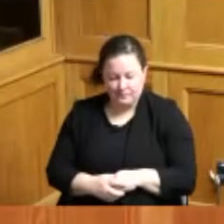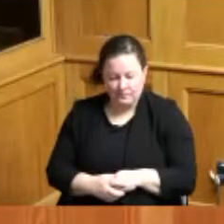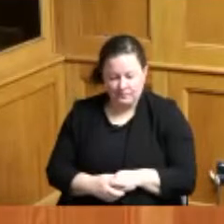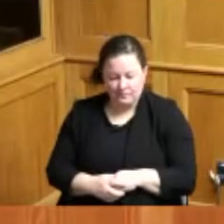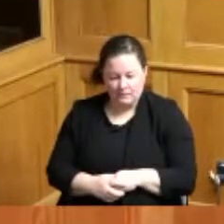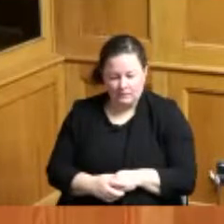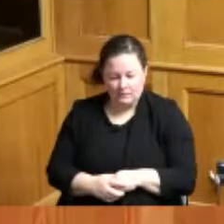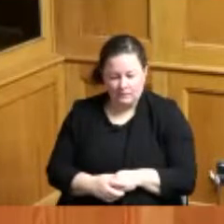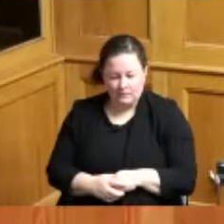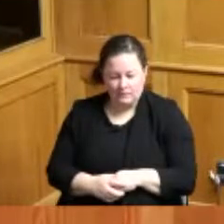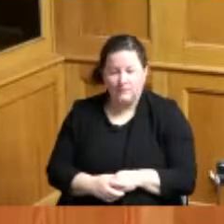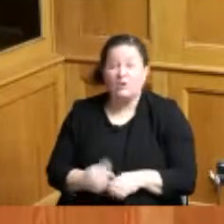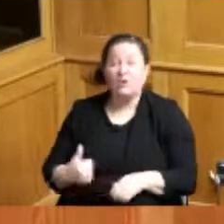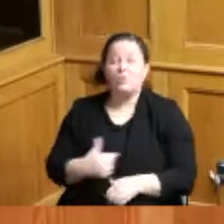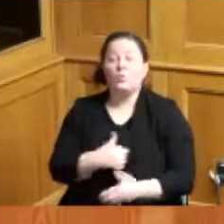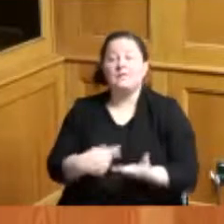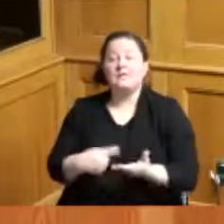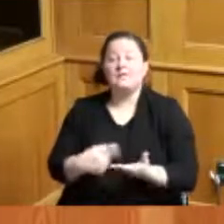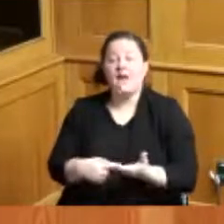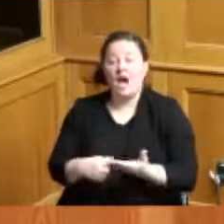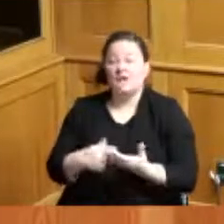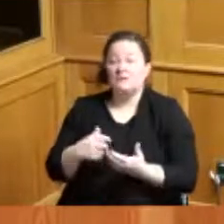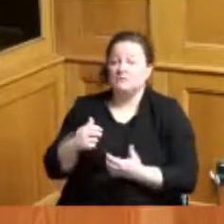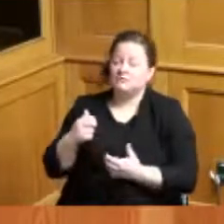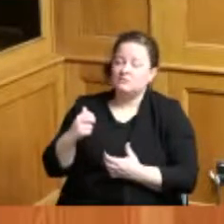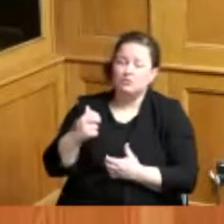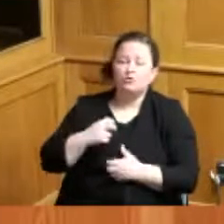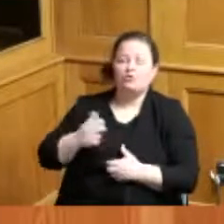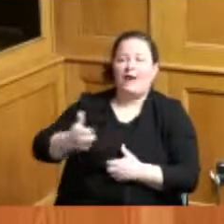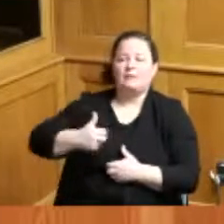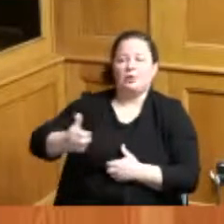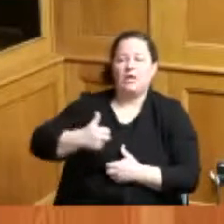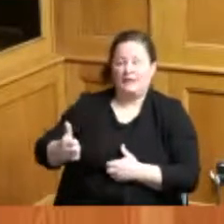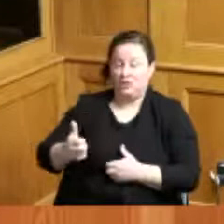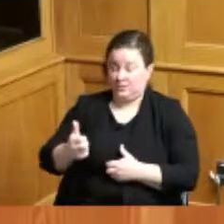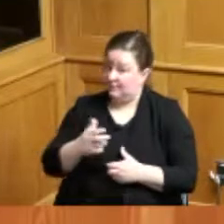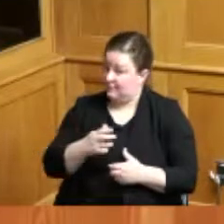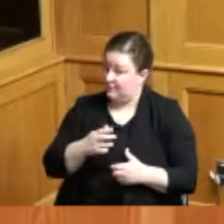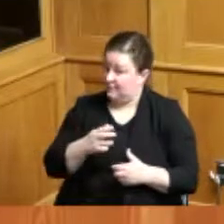and we talked about transportation but he did leave but I had a great virtual meeting with the